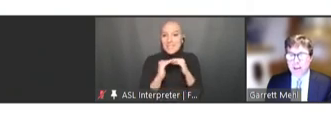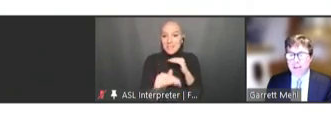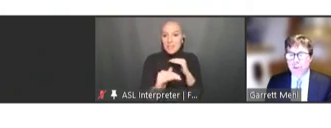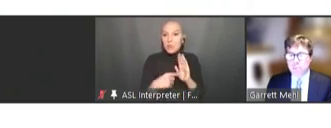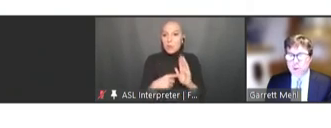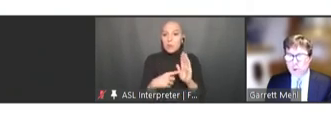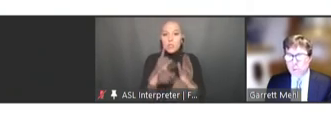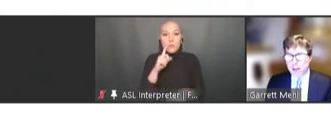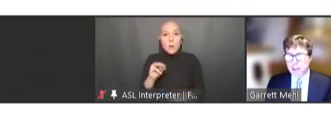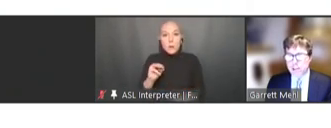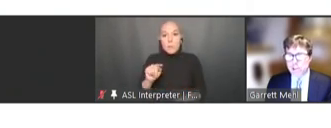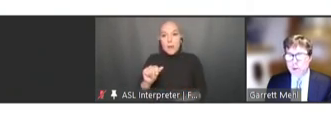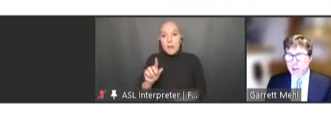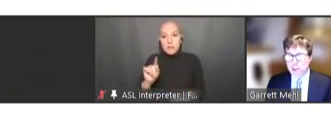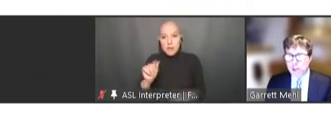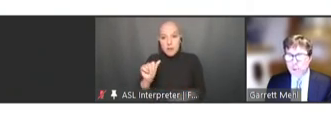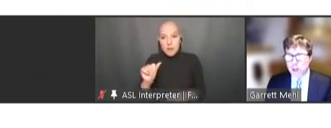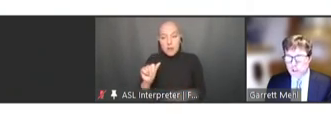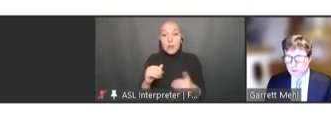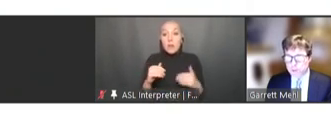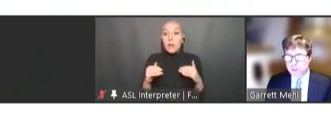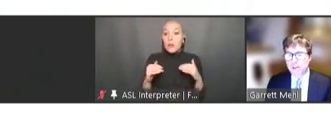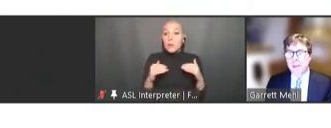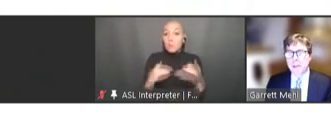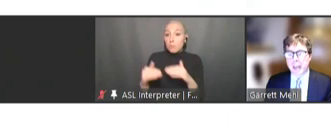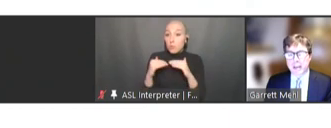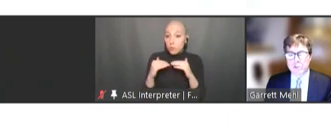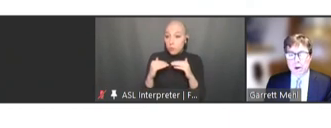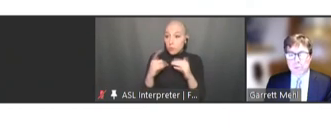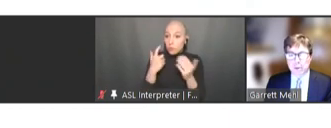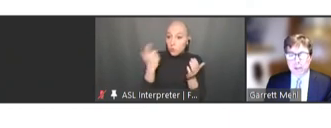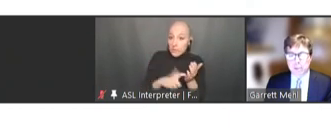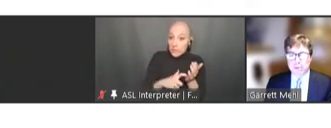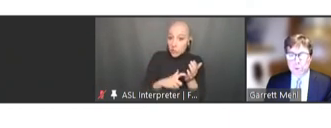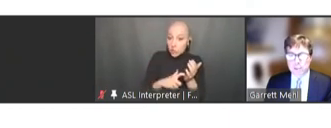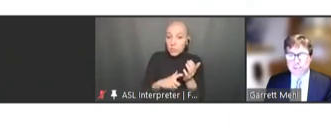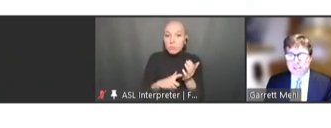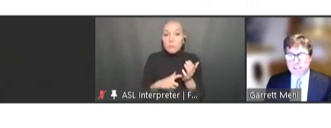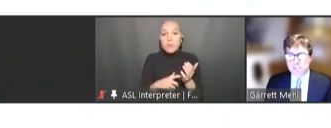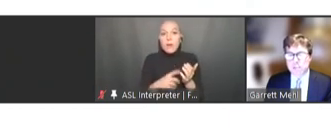for mutual recognition or re-issuance and interoperability between systems,